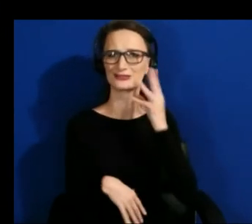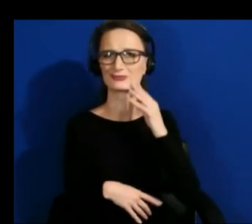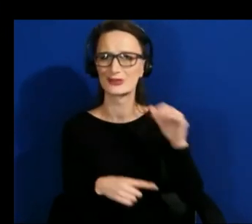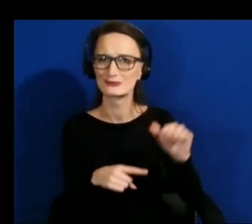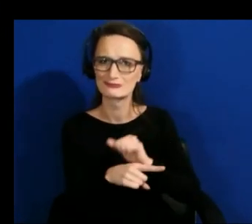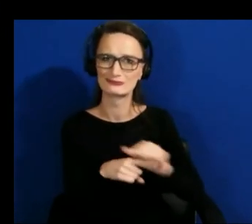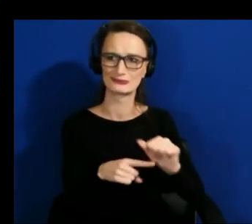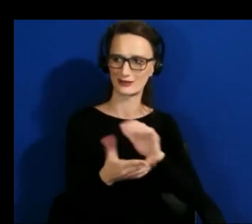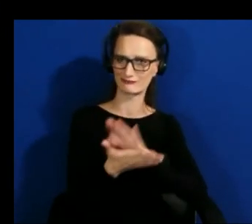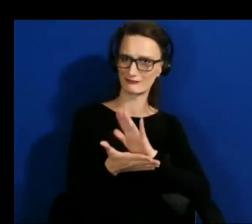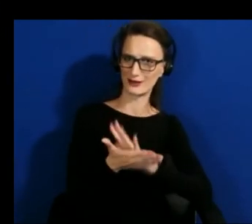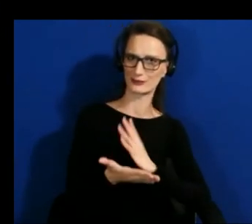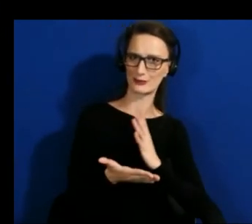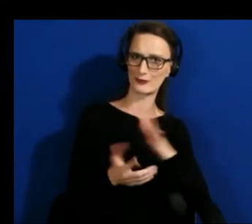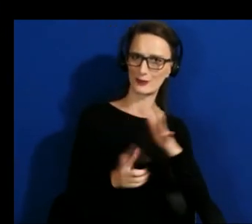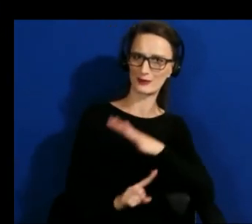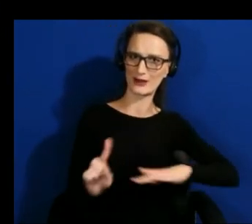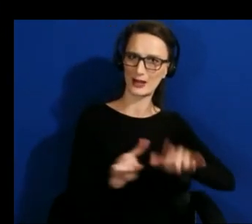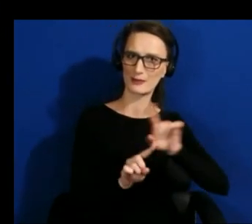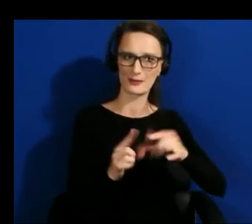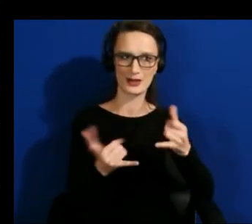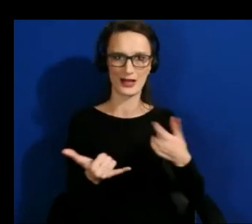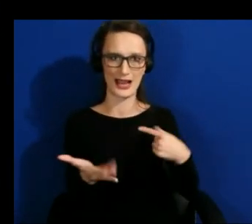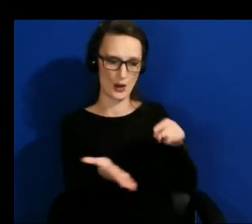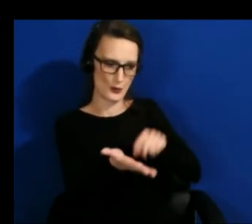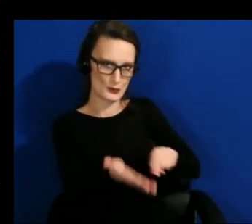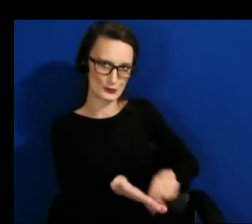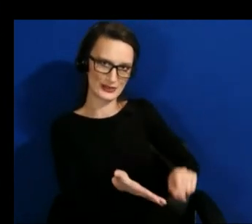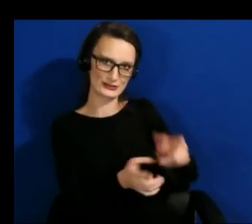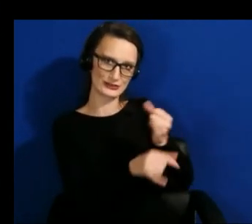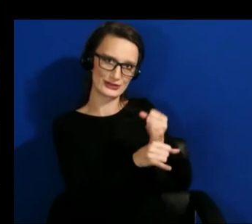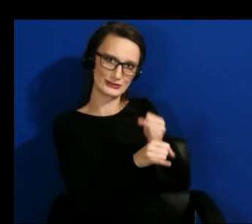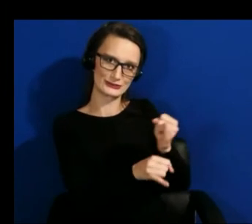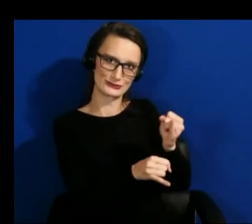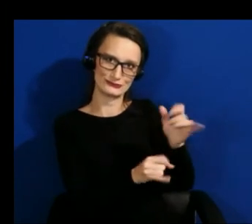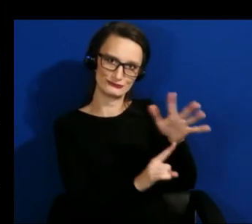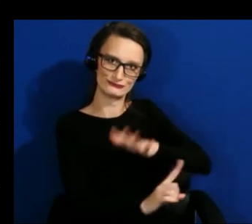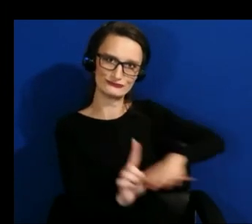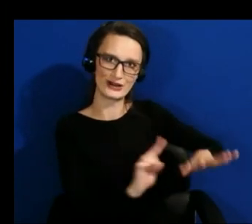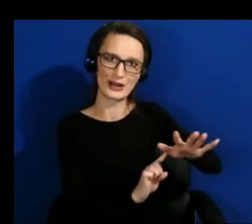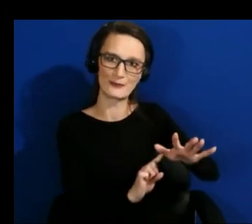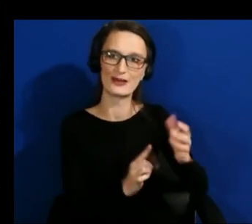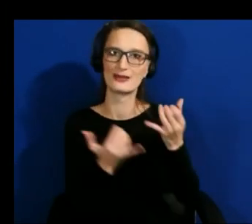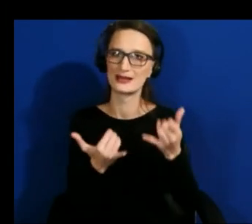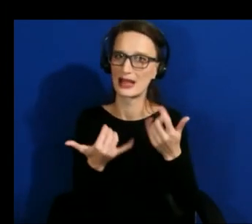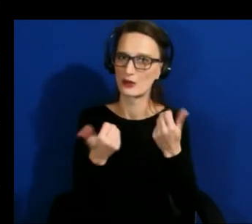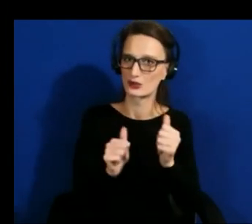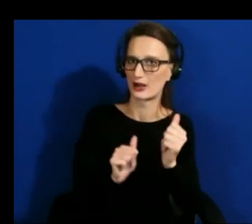an industry environment to understand how i can take you know the things that we may be doing in